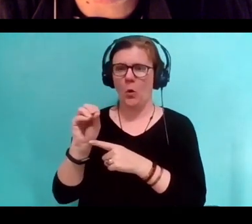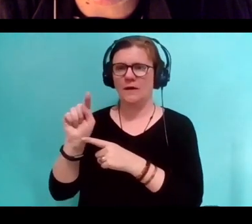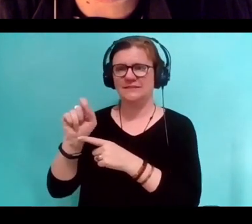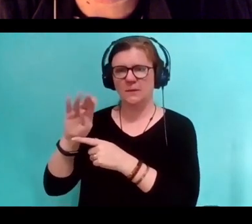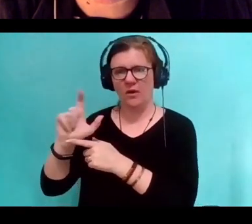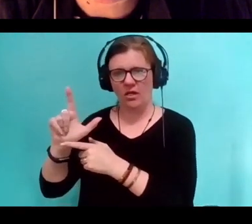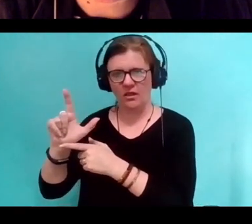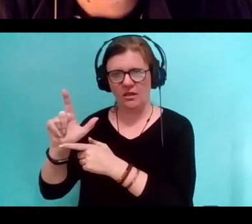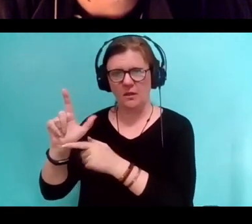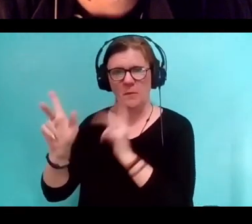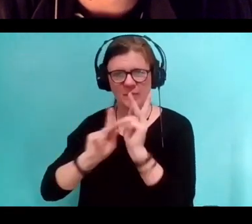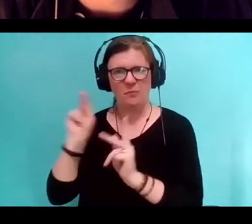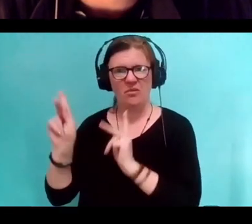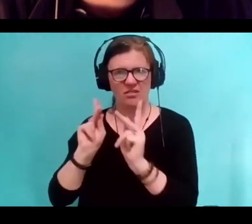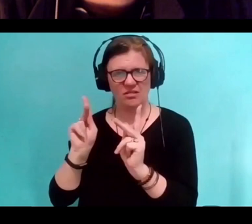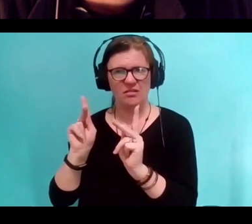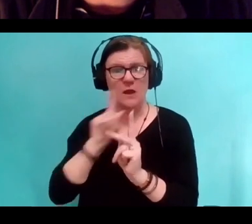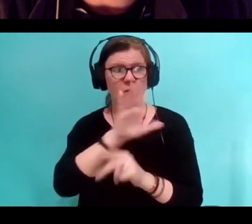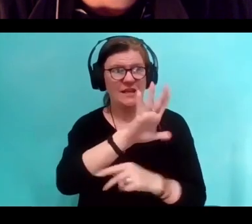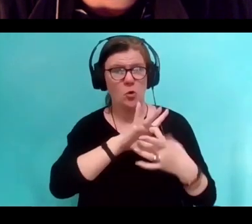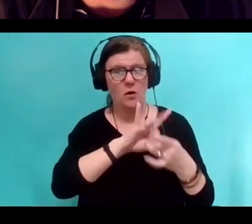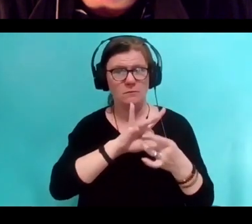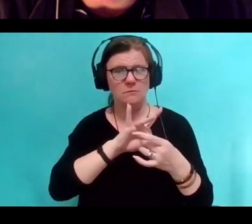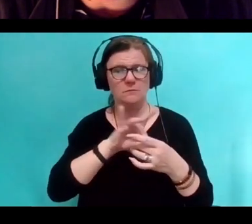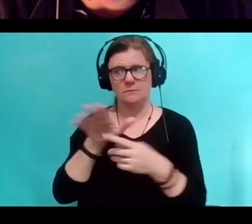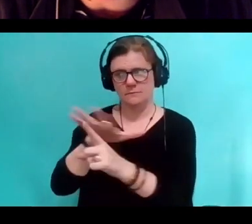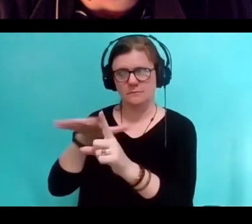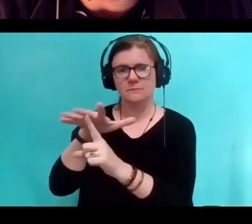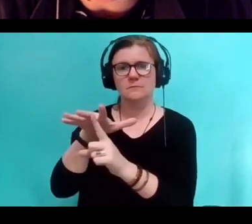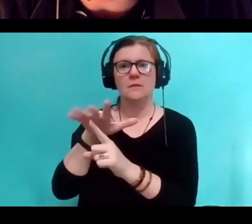perhaps Coppola really able people.